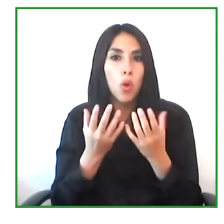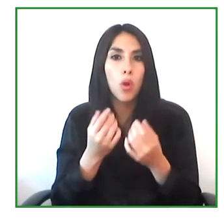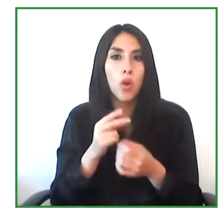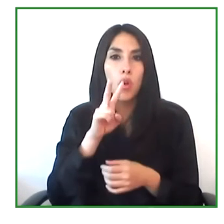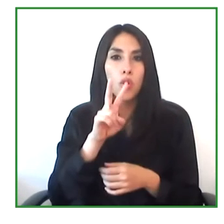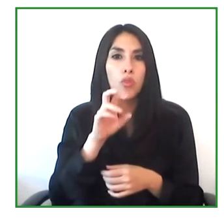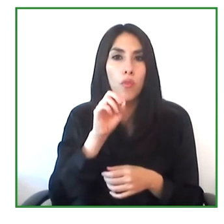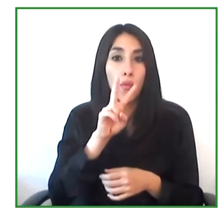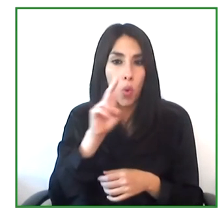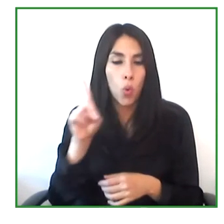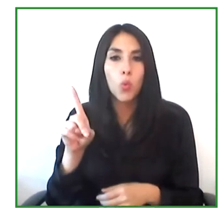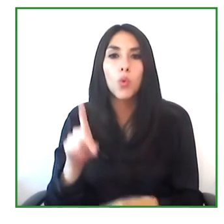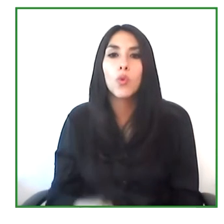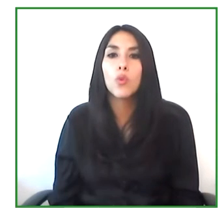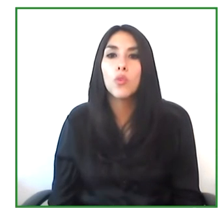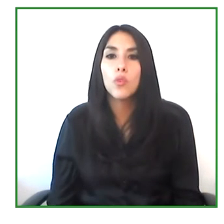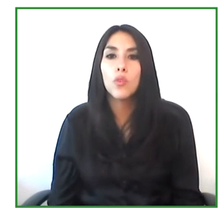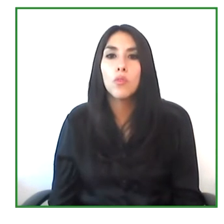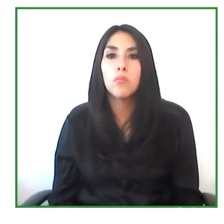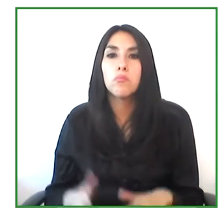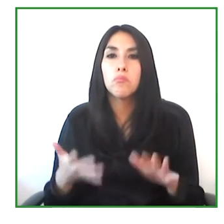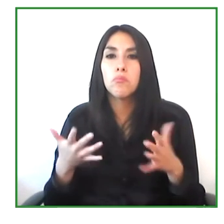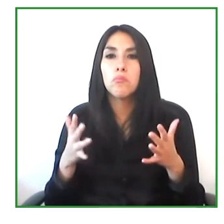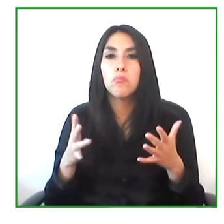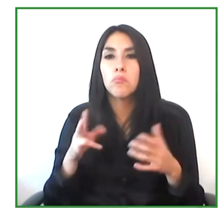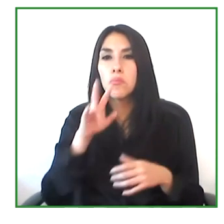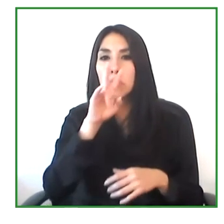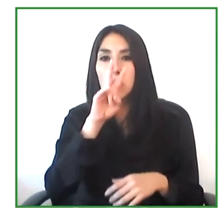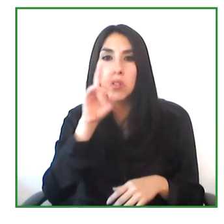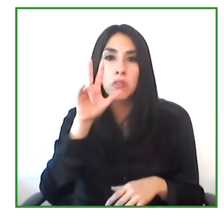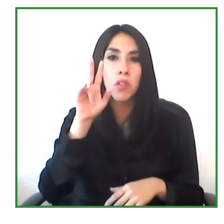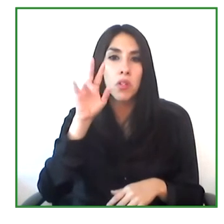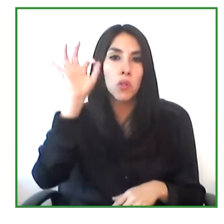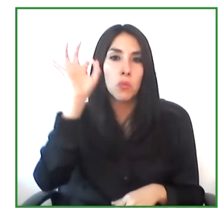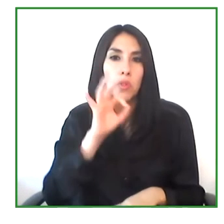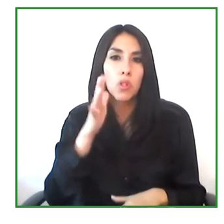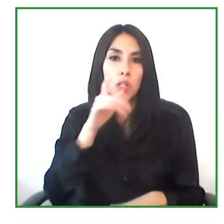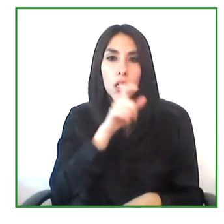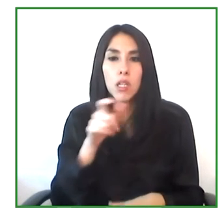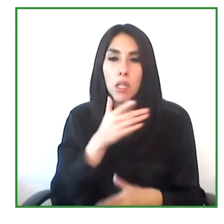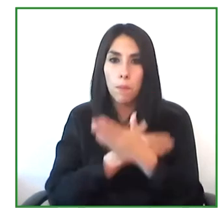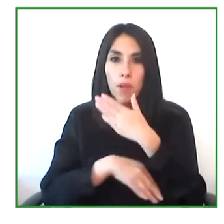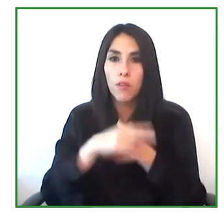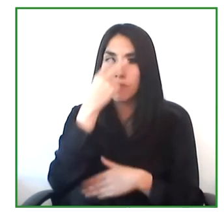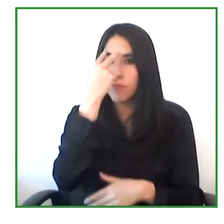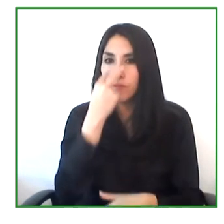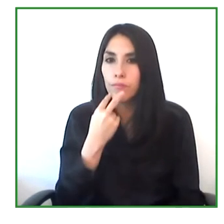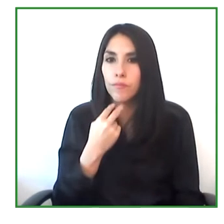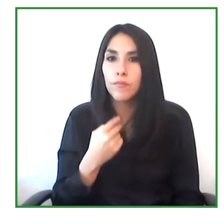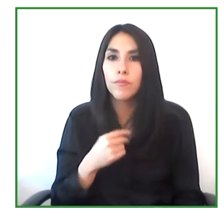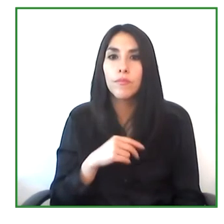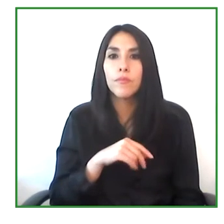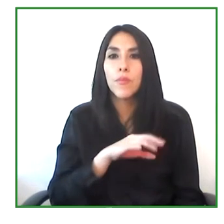they said there was about 39% of people with visual